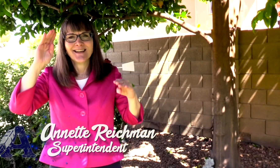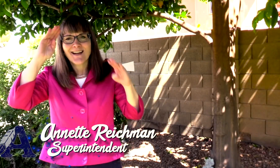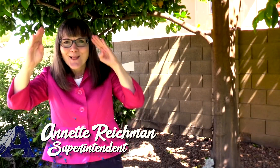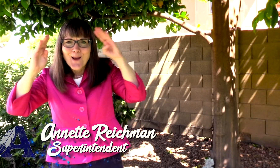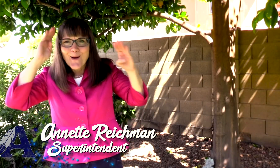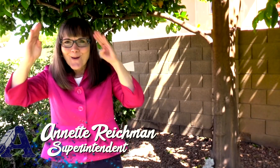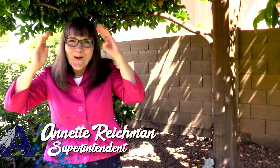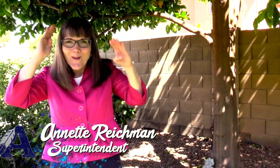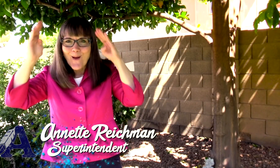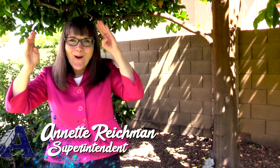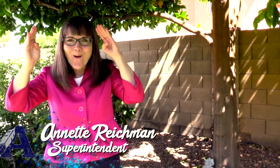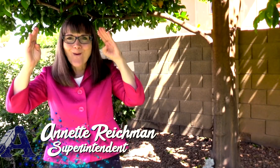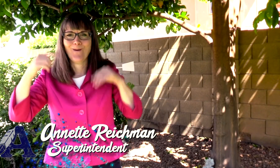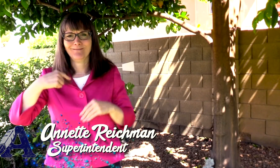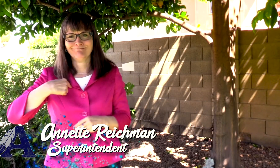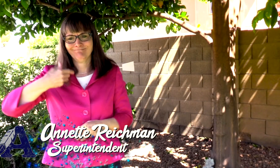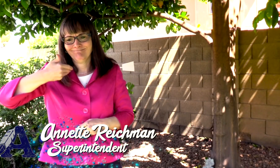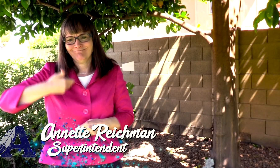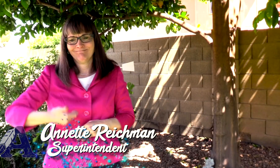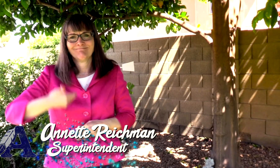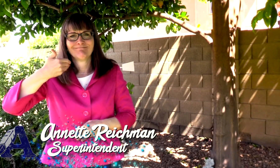HELLO HELLO!